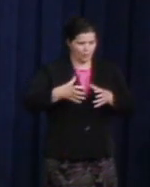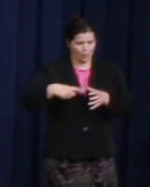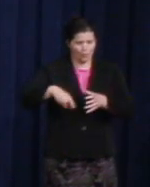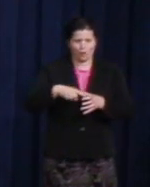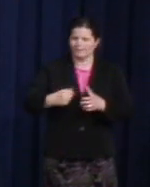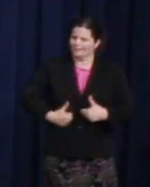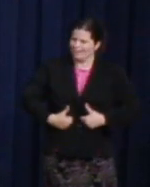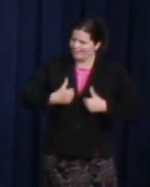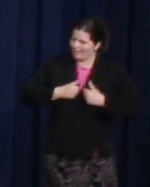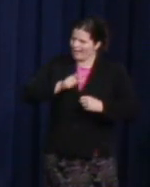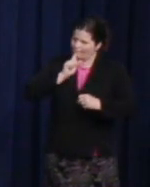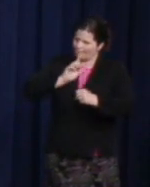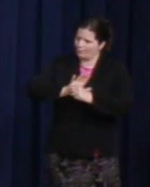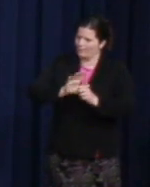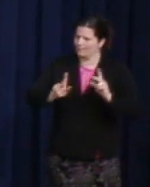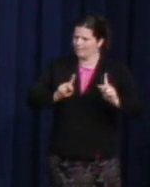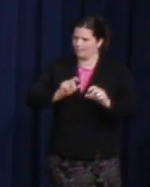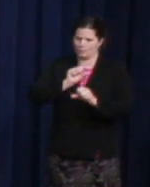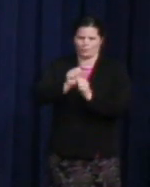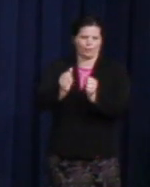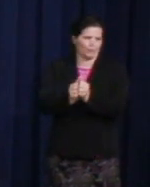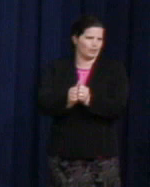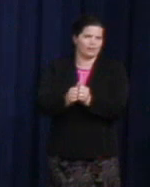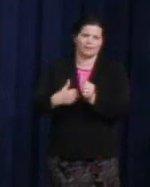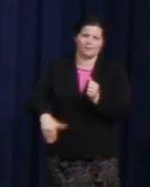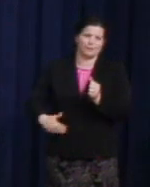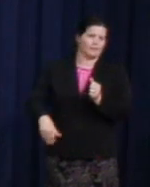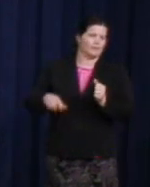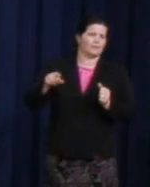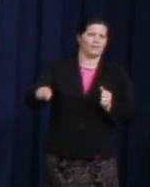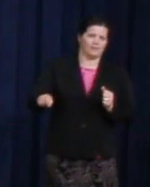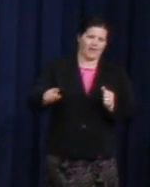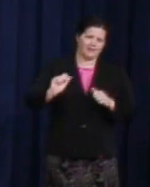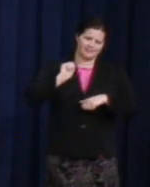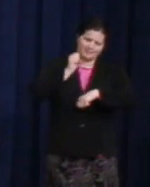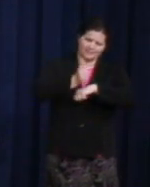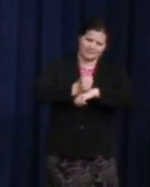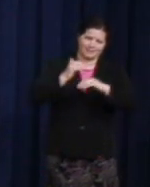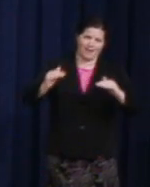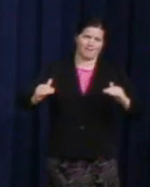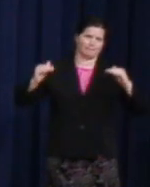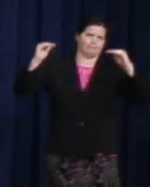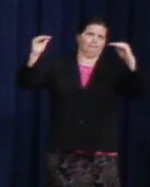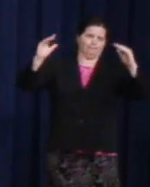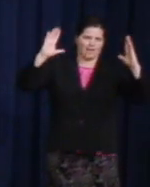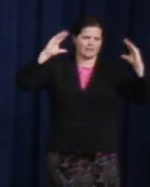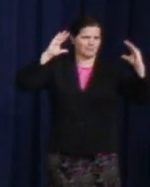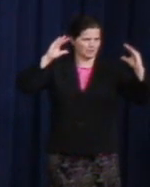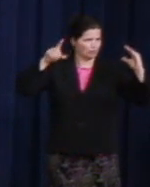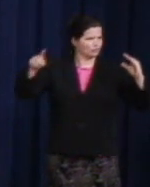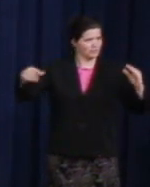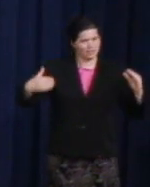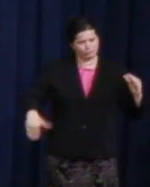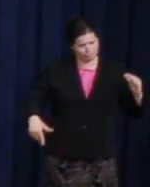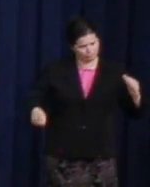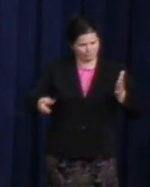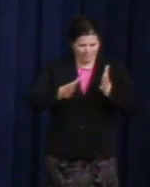They have set the bar high. And I don't think we could have a more impassioned advocate and fierce leader